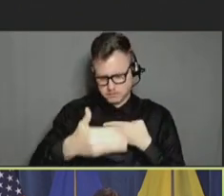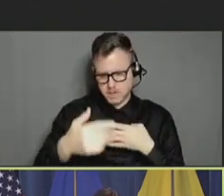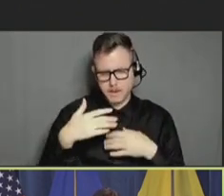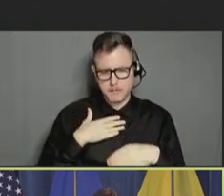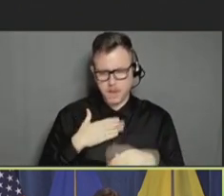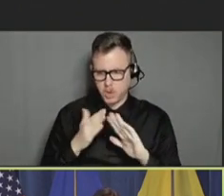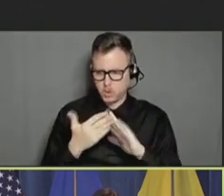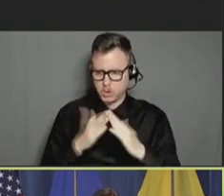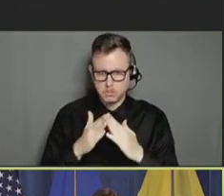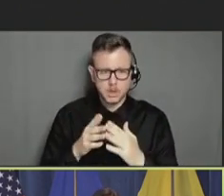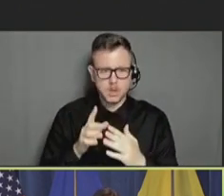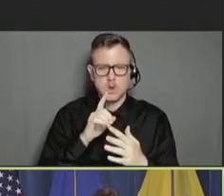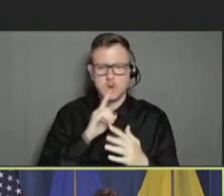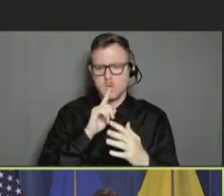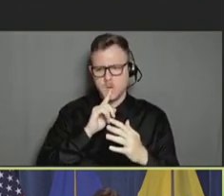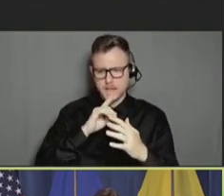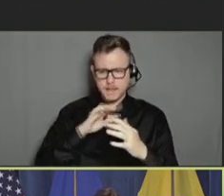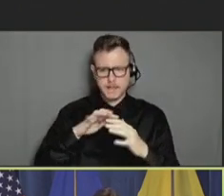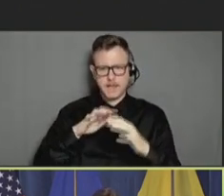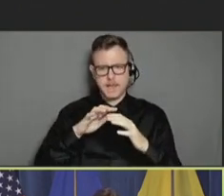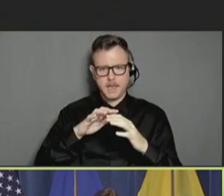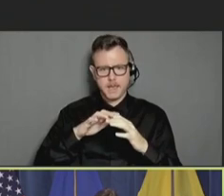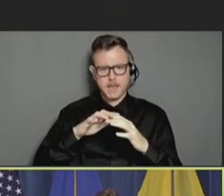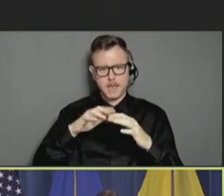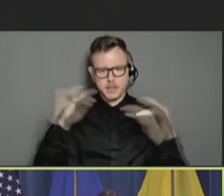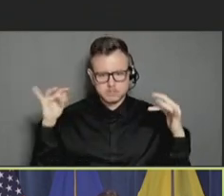rallied around vaccination, and it was so exciting.